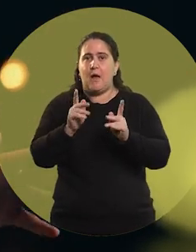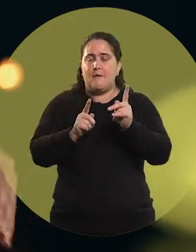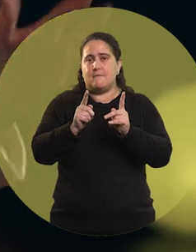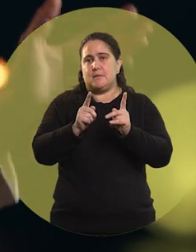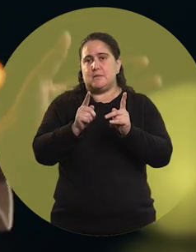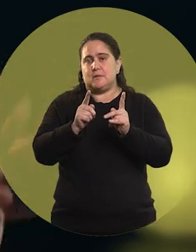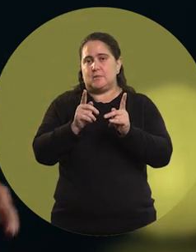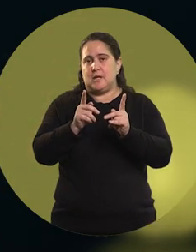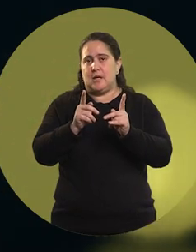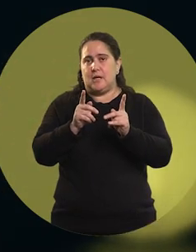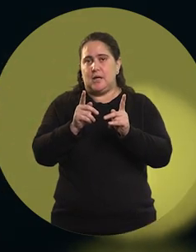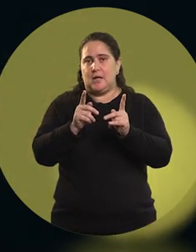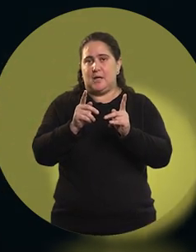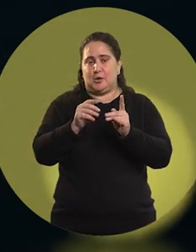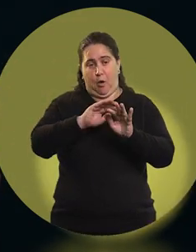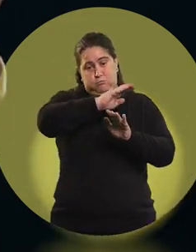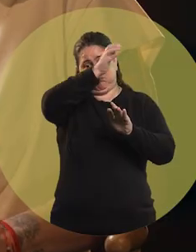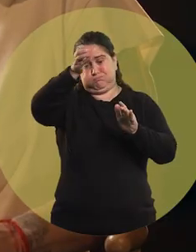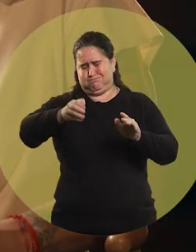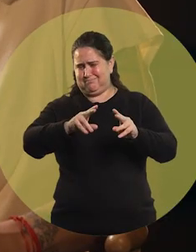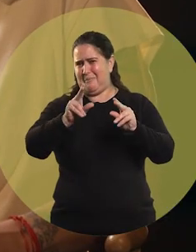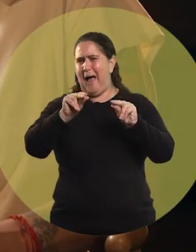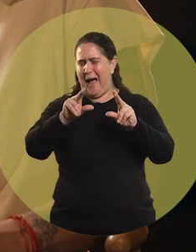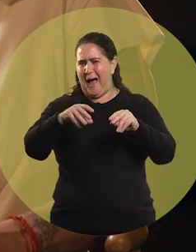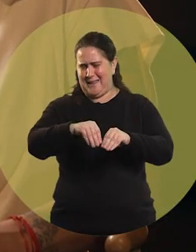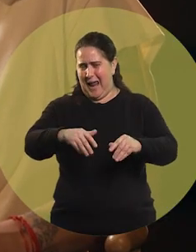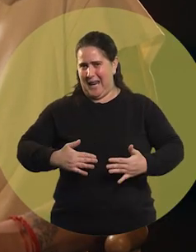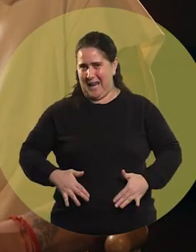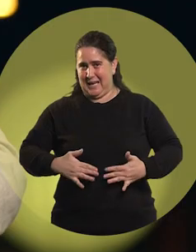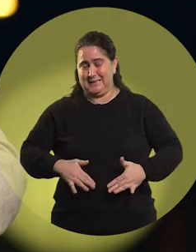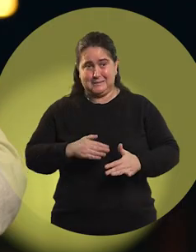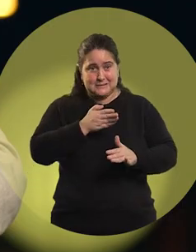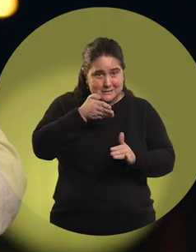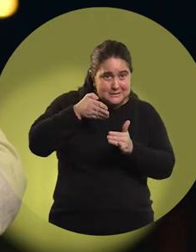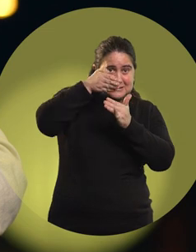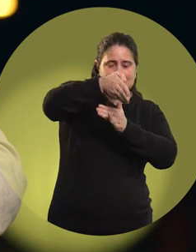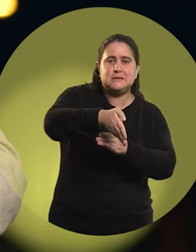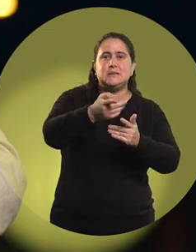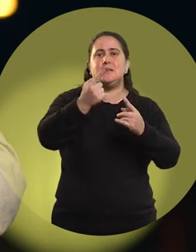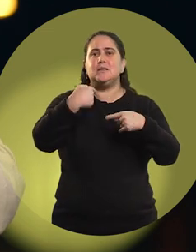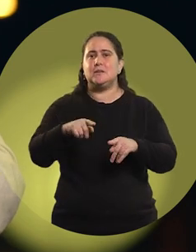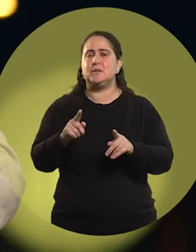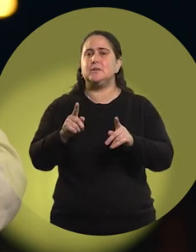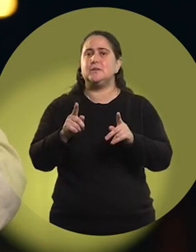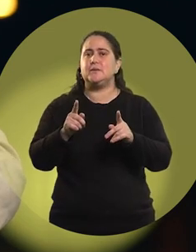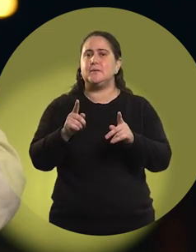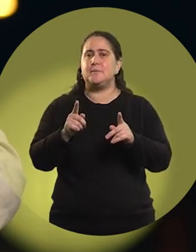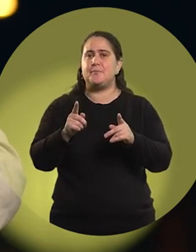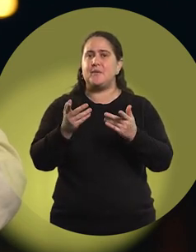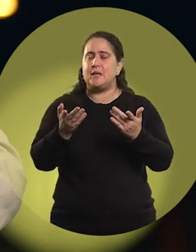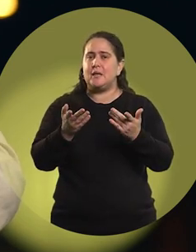go through these monstrous mountains of sand. And I realized that